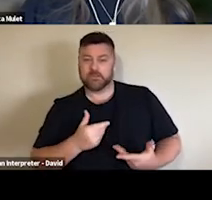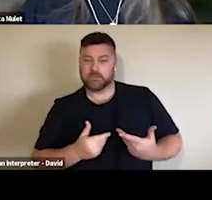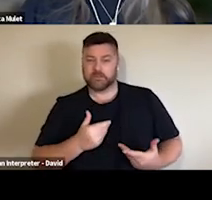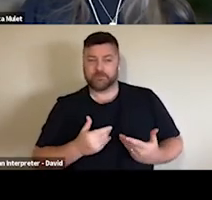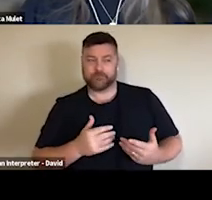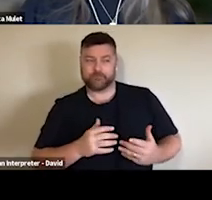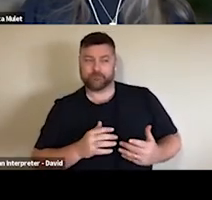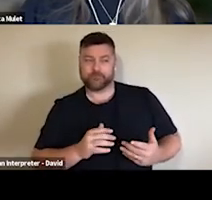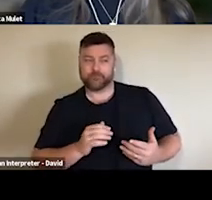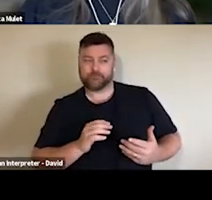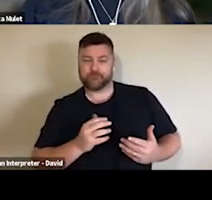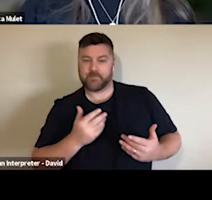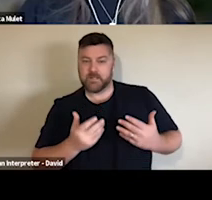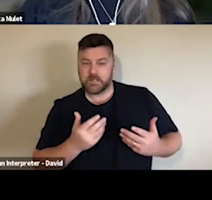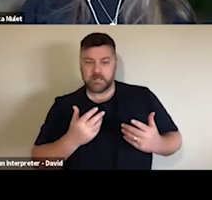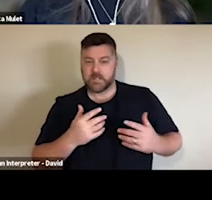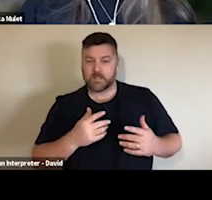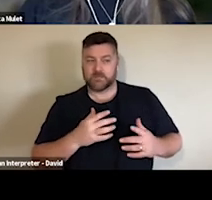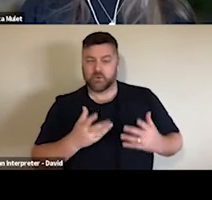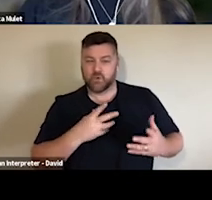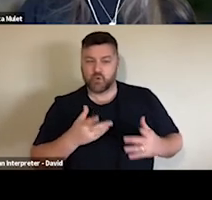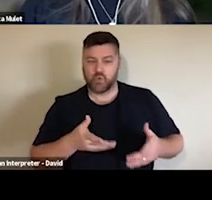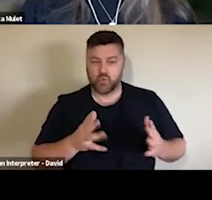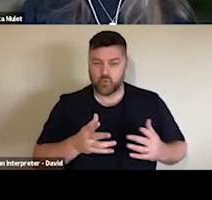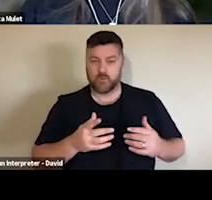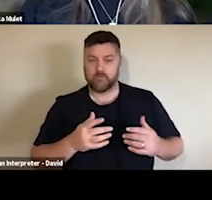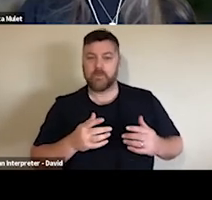of contracting or transmitting the virus to the risk of lockdowns and cancelled events.